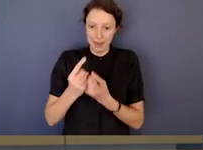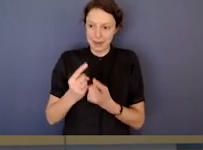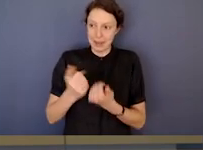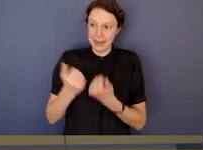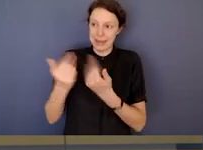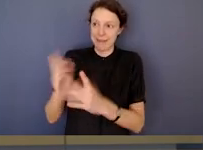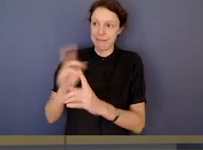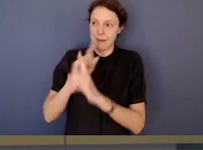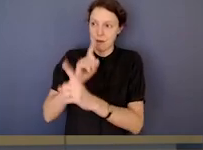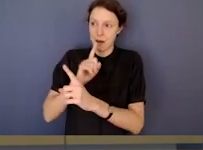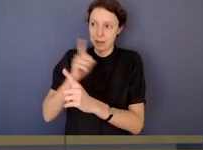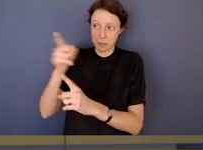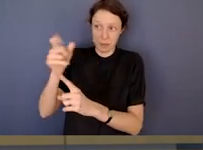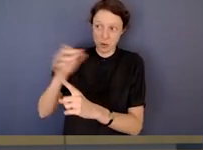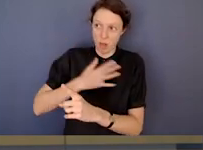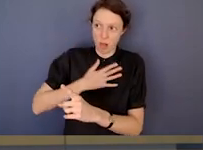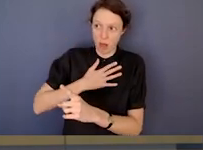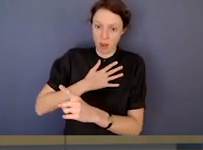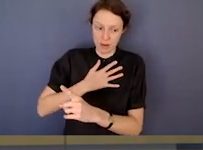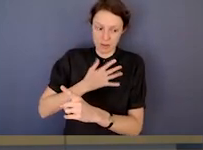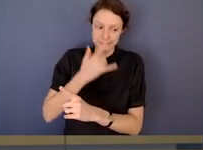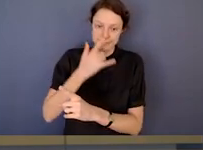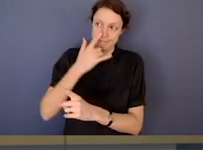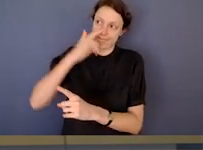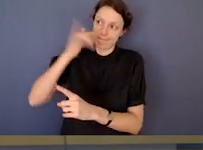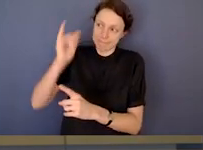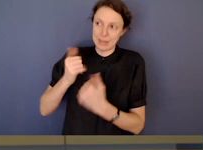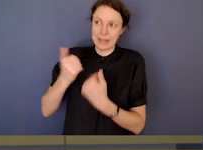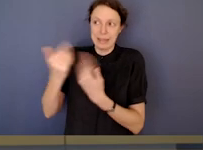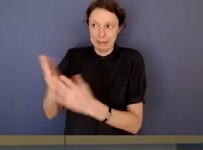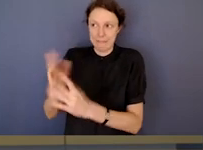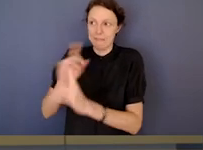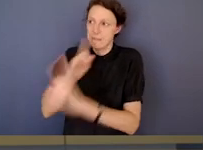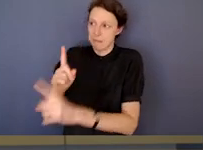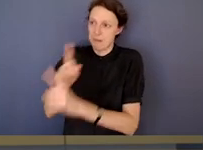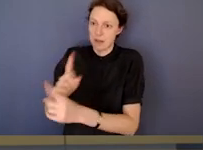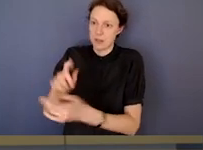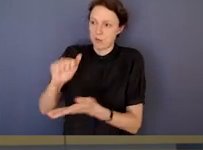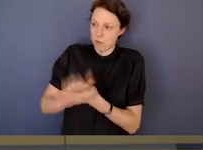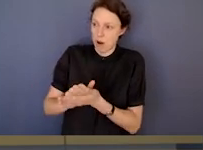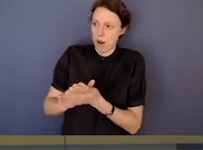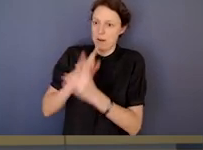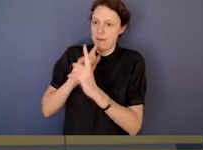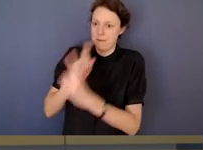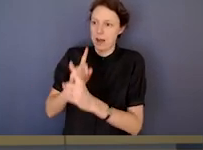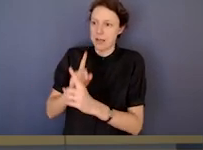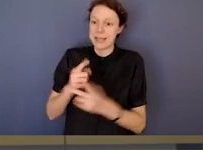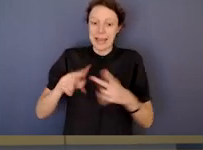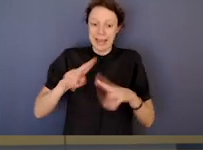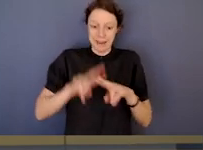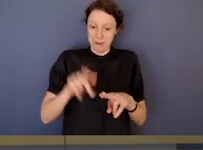who give unpopular advice, who make unpopular decisions are seen to do